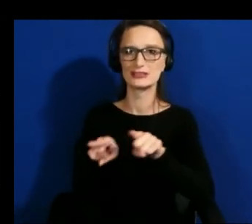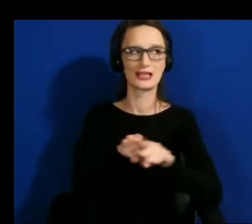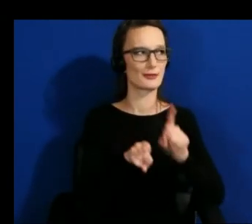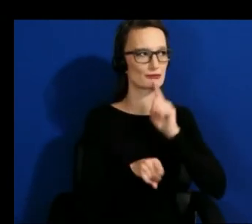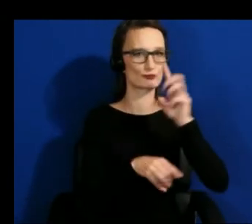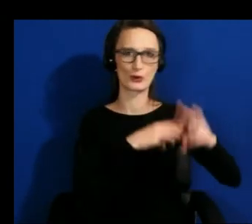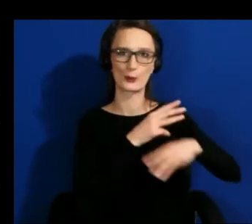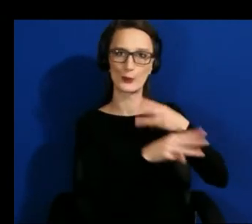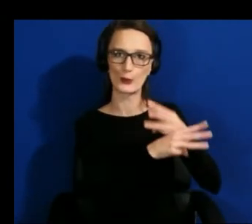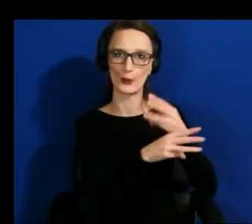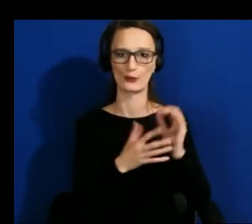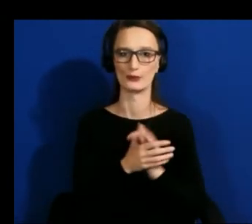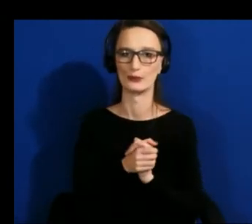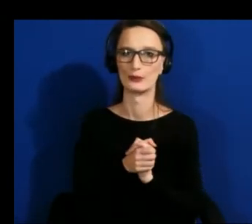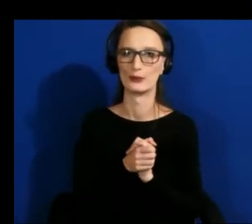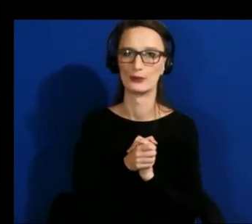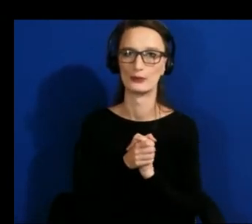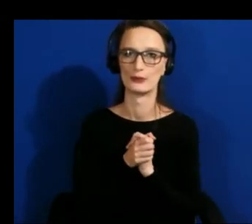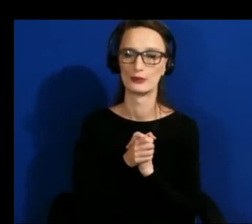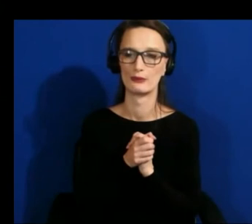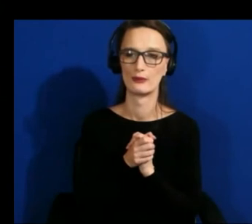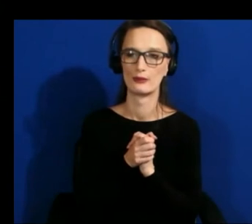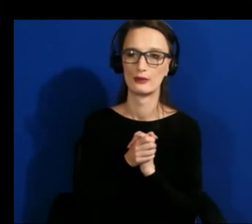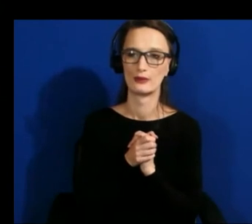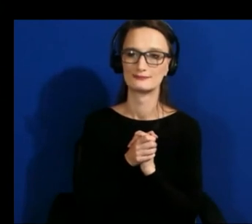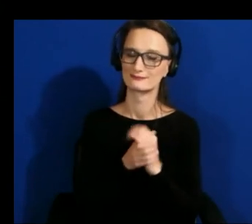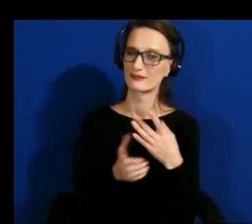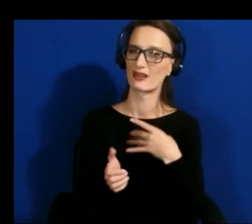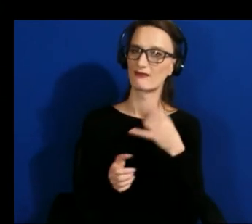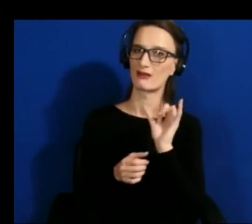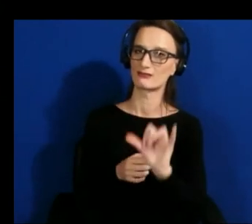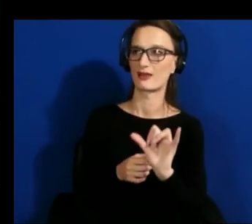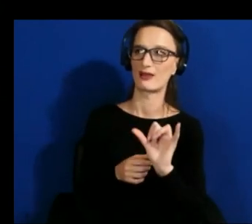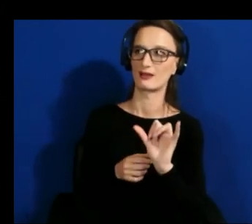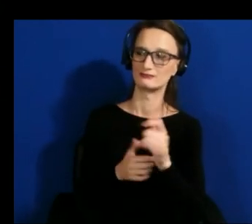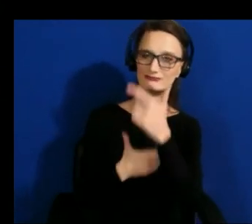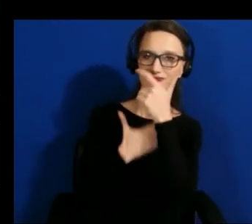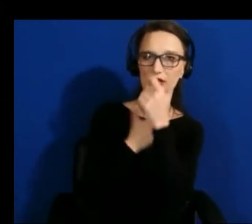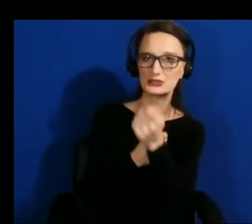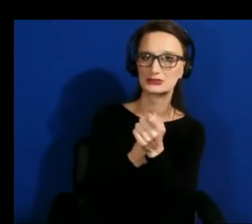um and this was based on interaction i had a person was actually believed that the